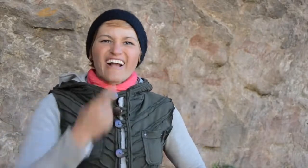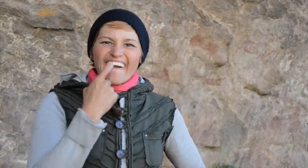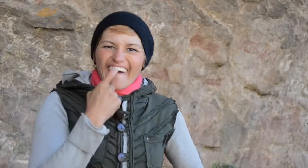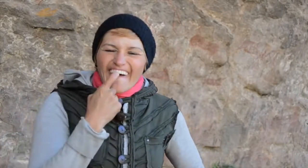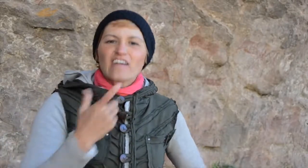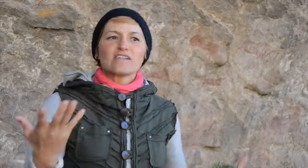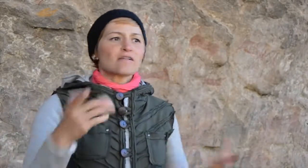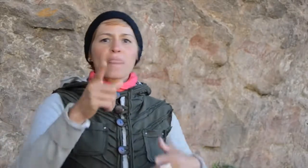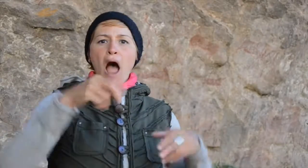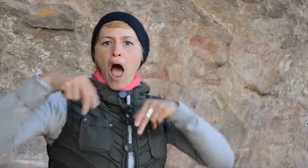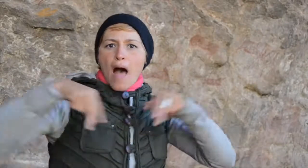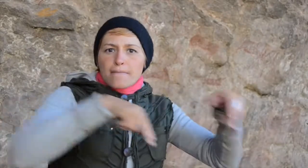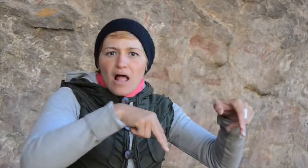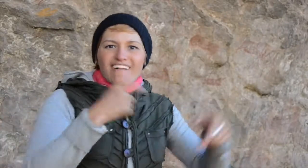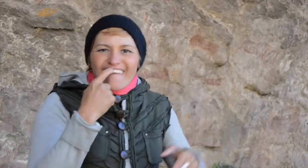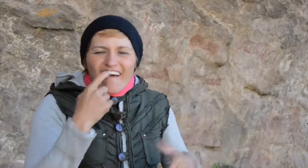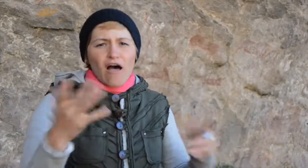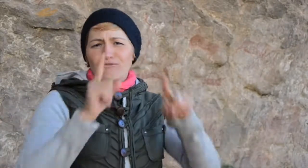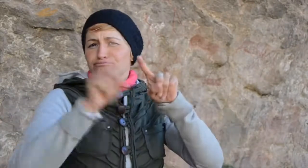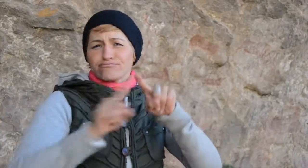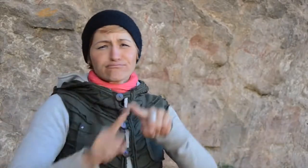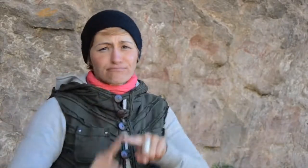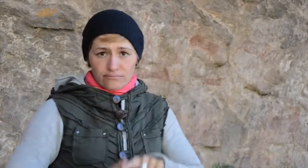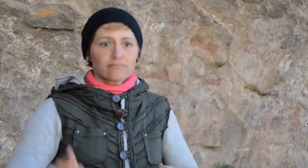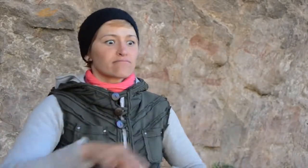animals, and many more.